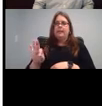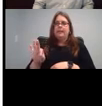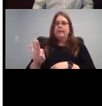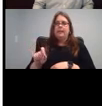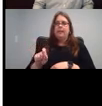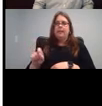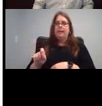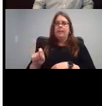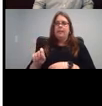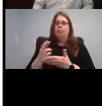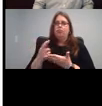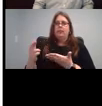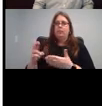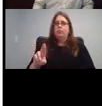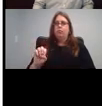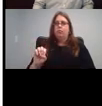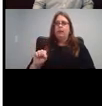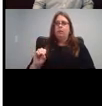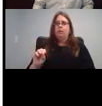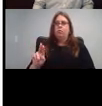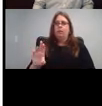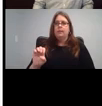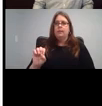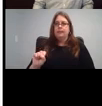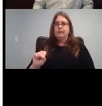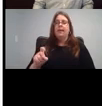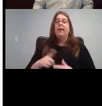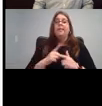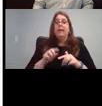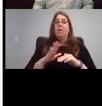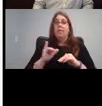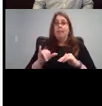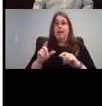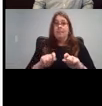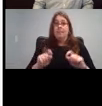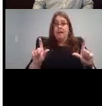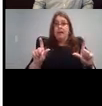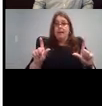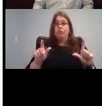resources. And then on that page under webinars it just it's